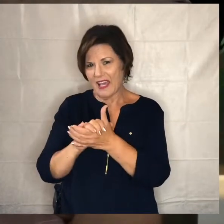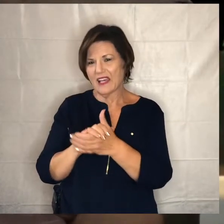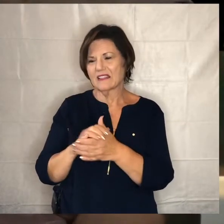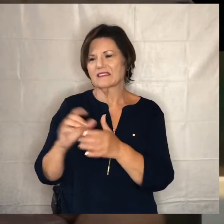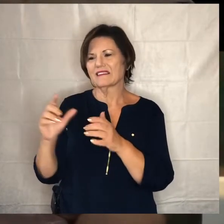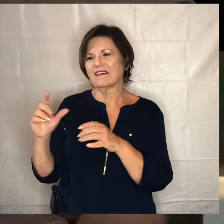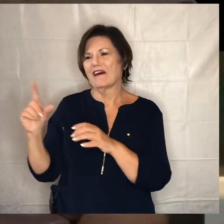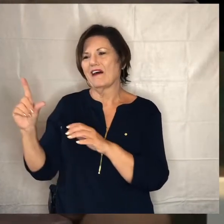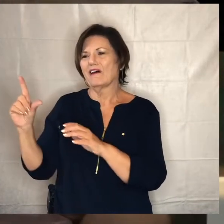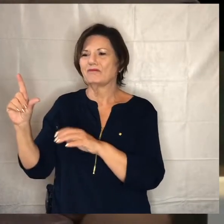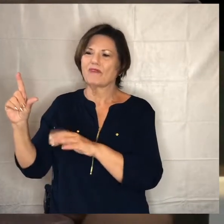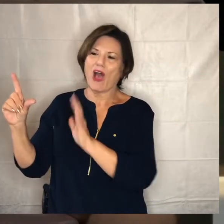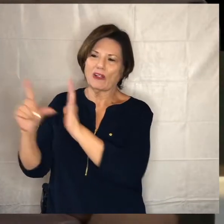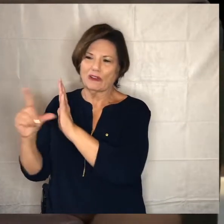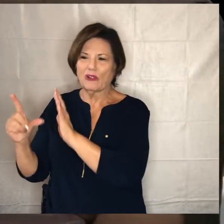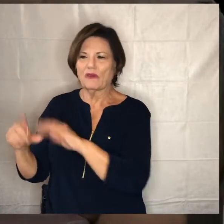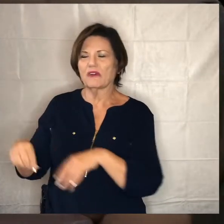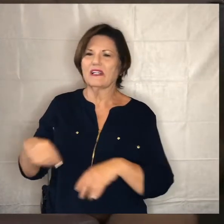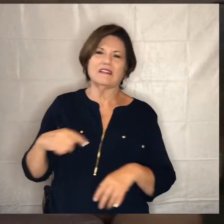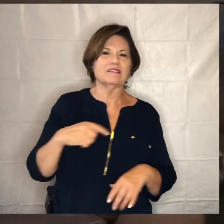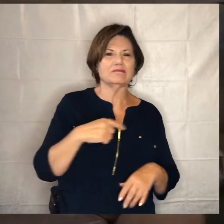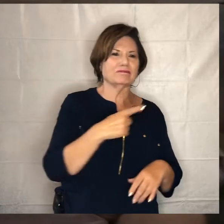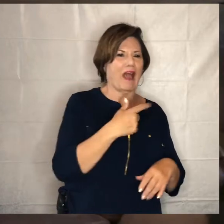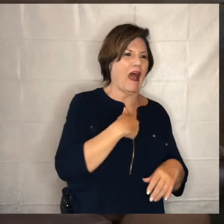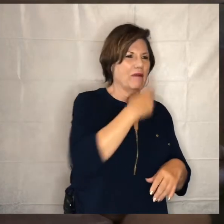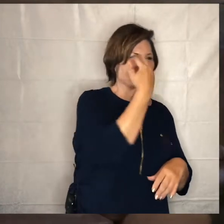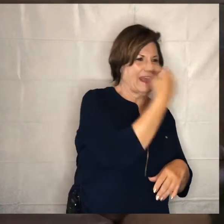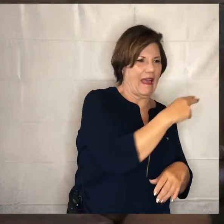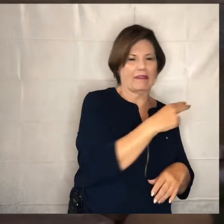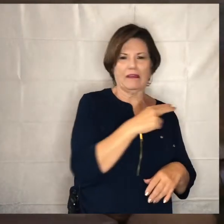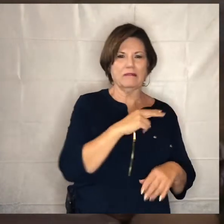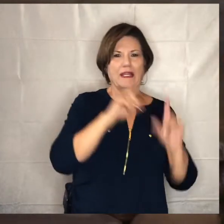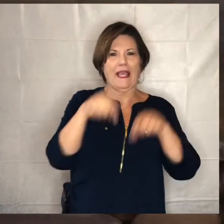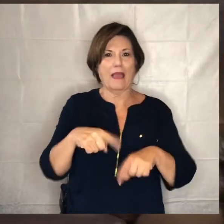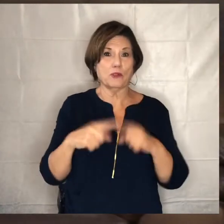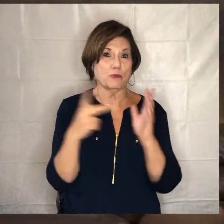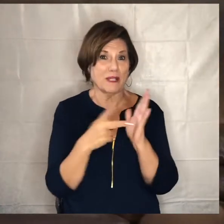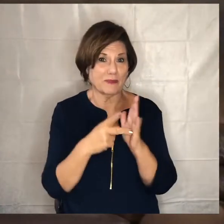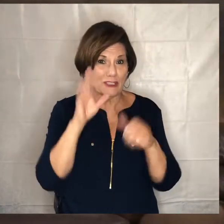catholic and we ended up presbyterian and we have been here i've been here